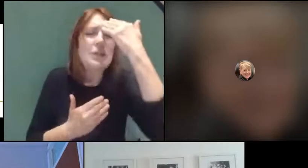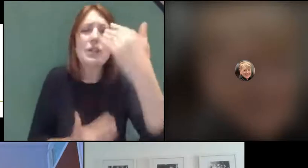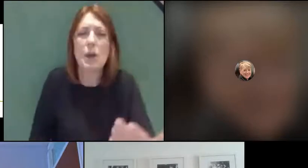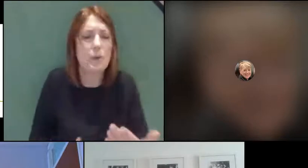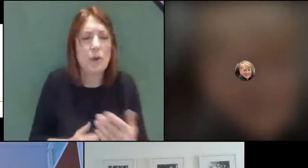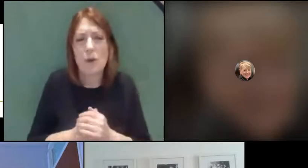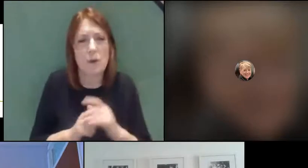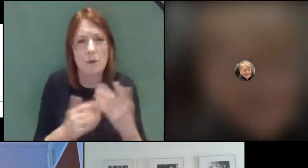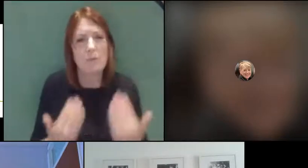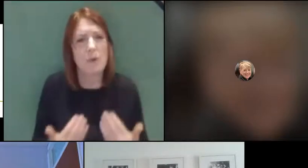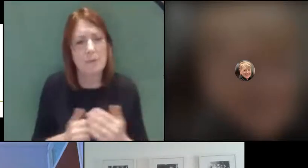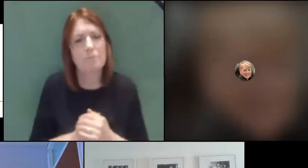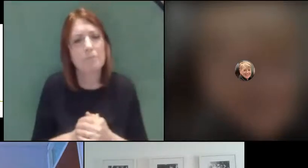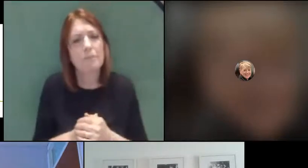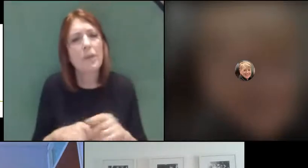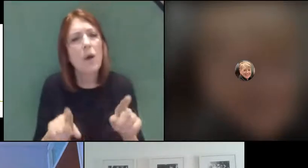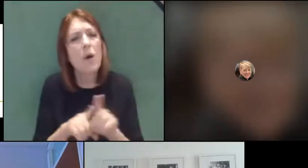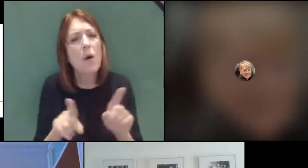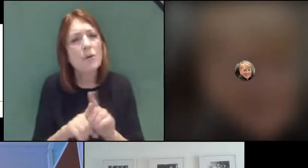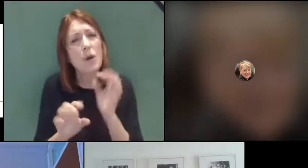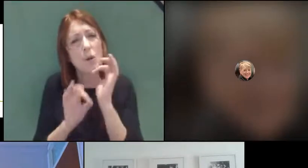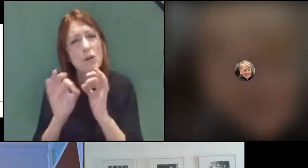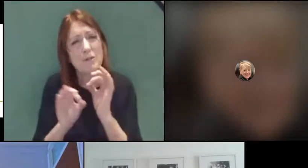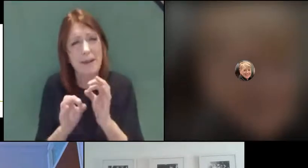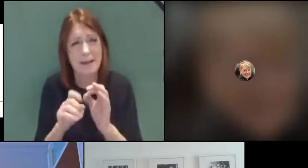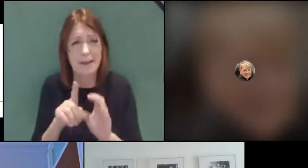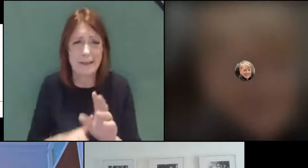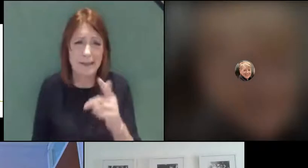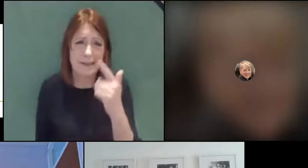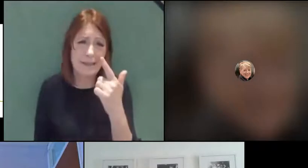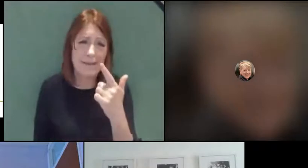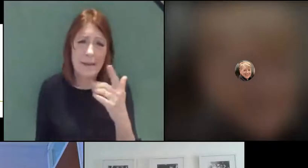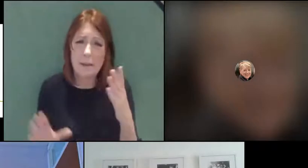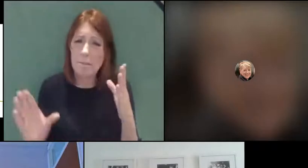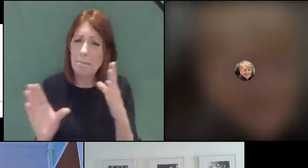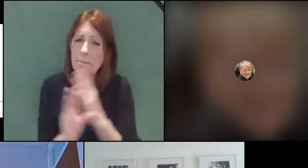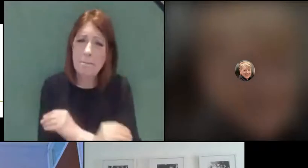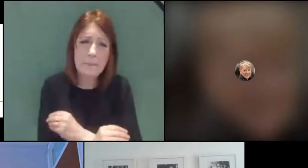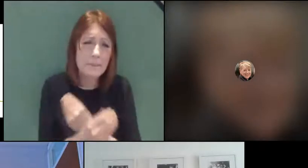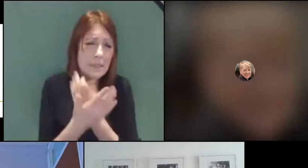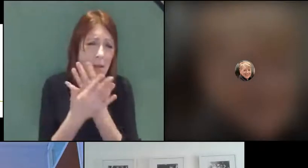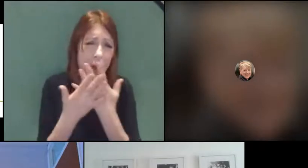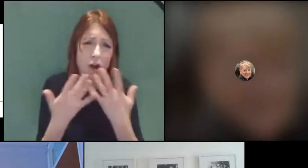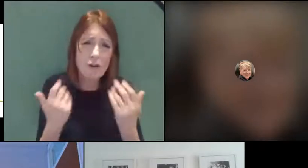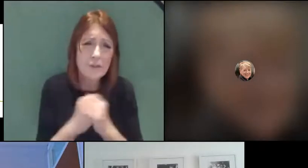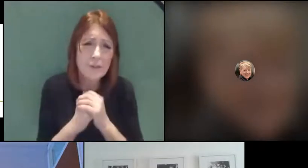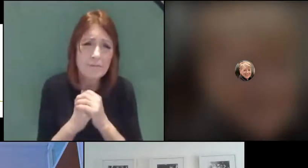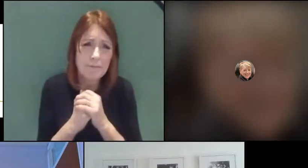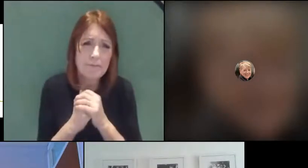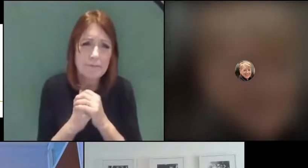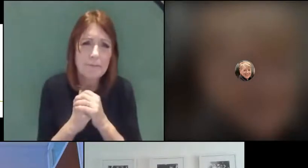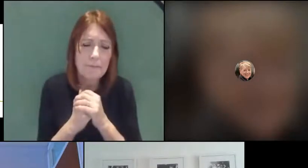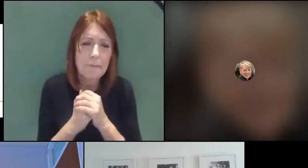There's also a question about Year 7 having missed a lot. And I think there is a concern that perhaps